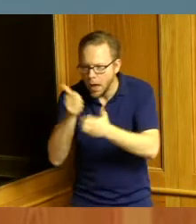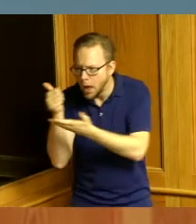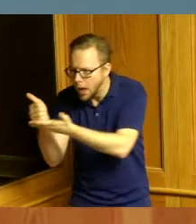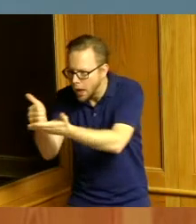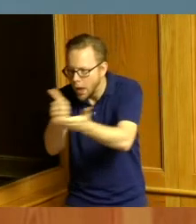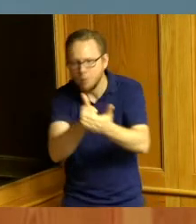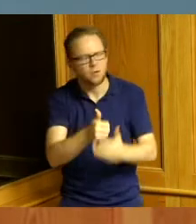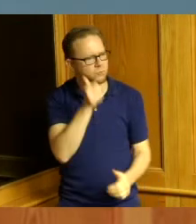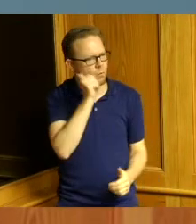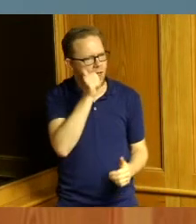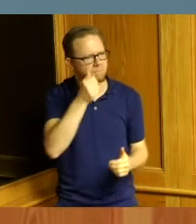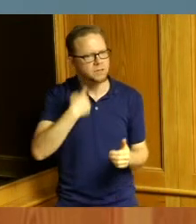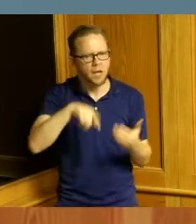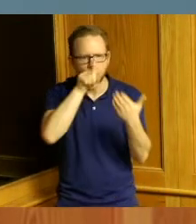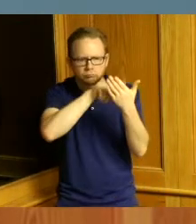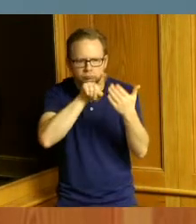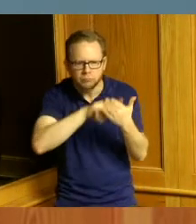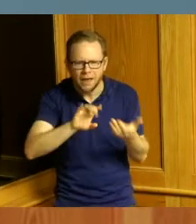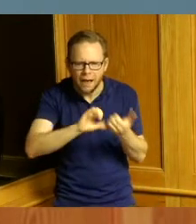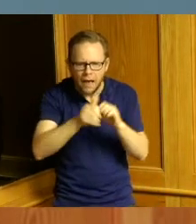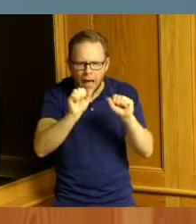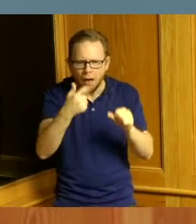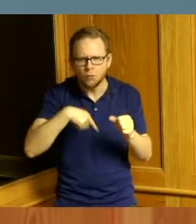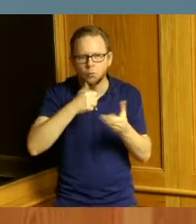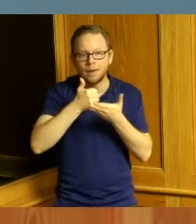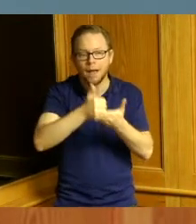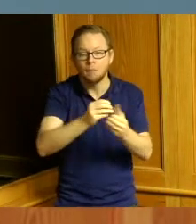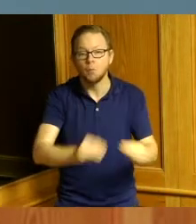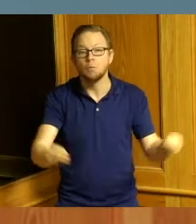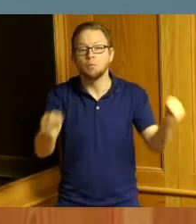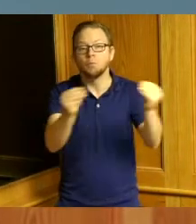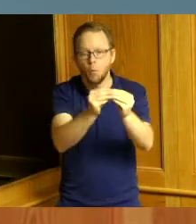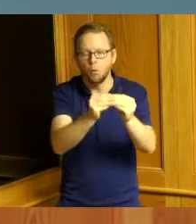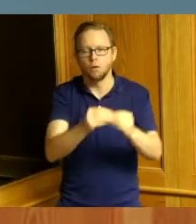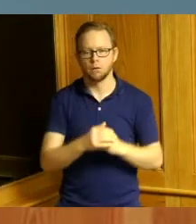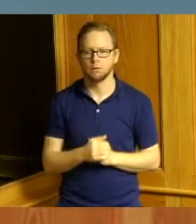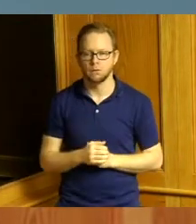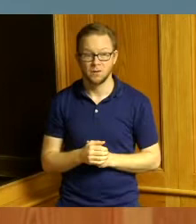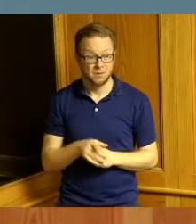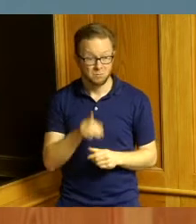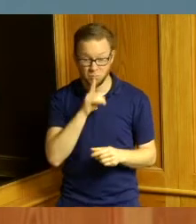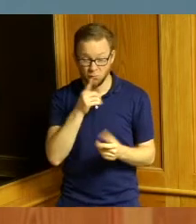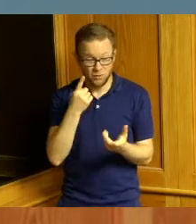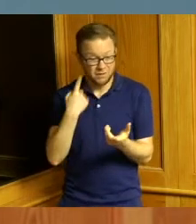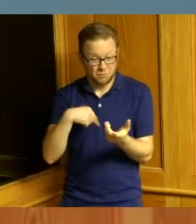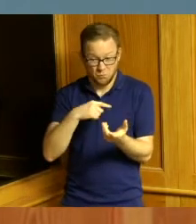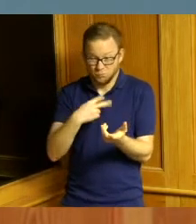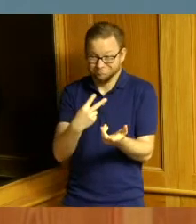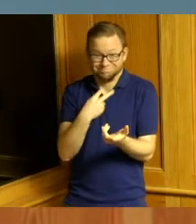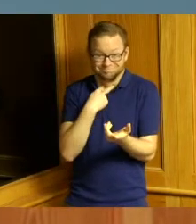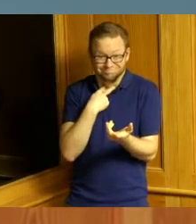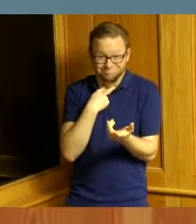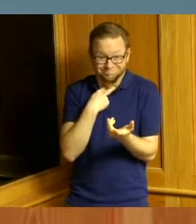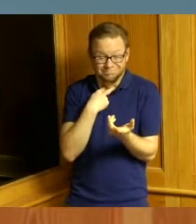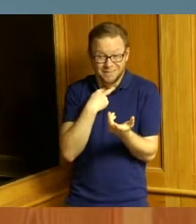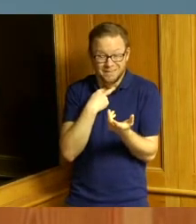more as it relates to this virus our hands are really tied somewhat the governor his